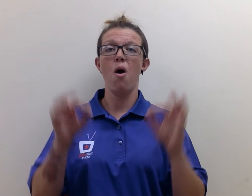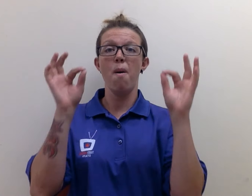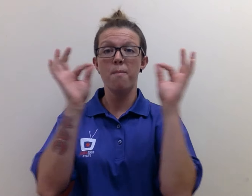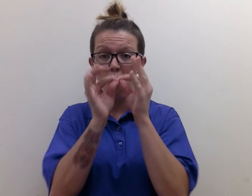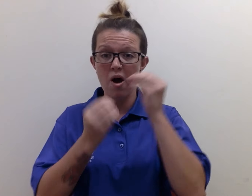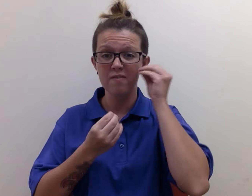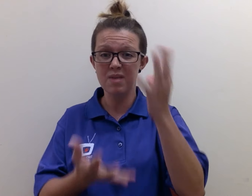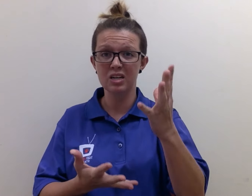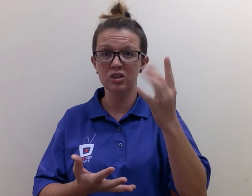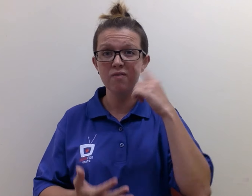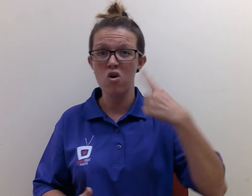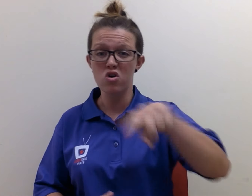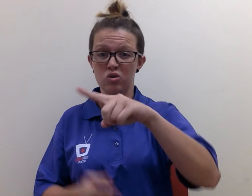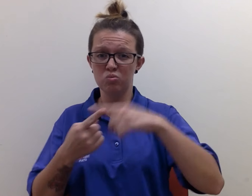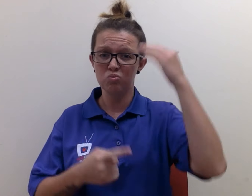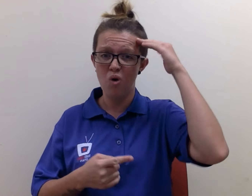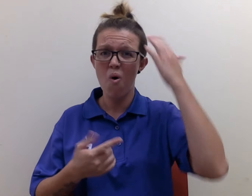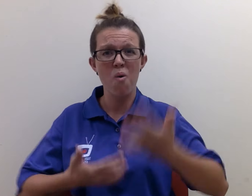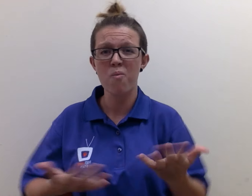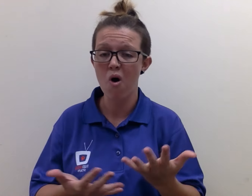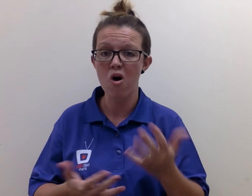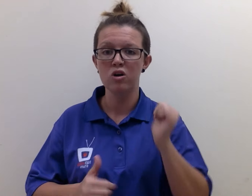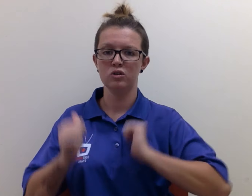Here are important information for all of you to know